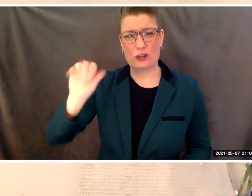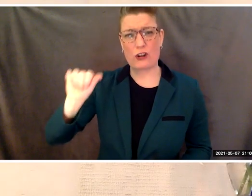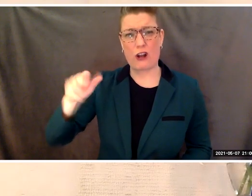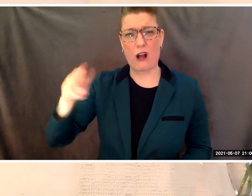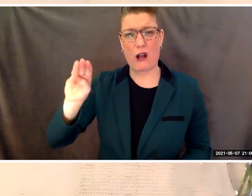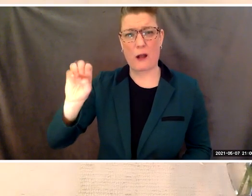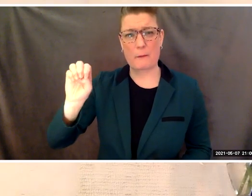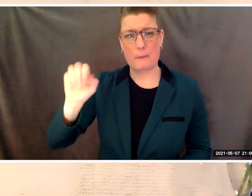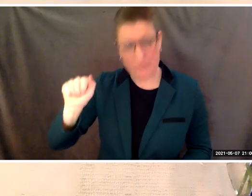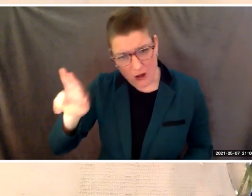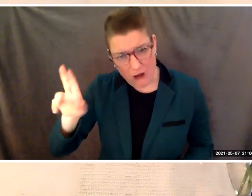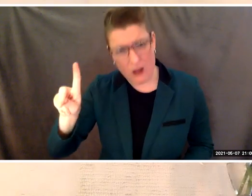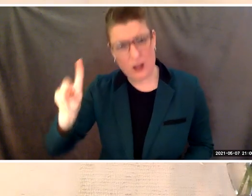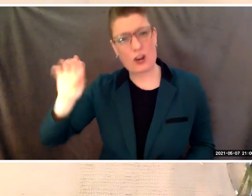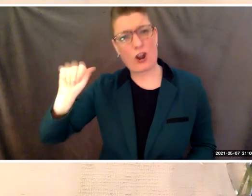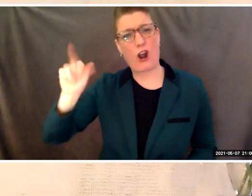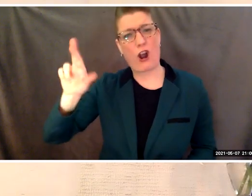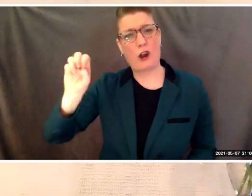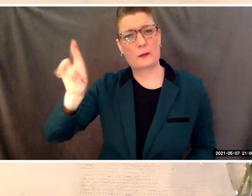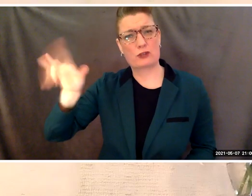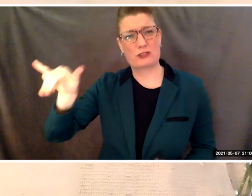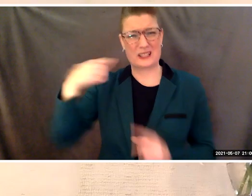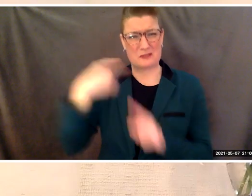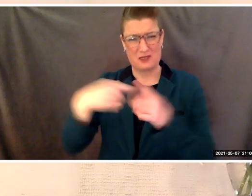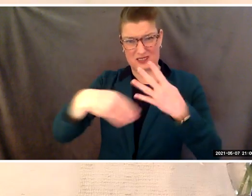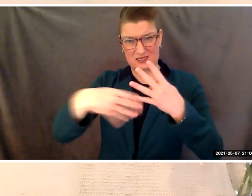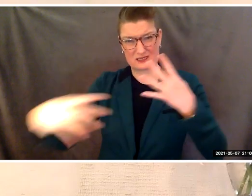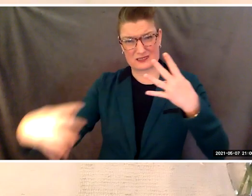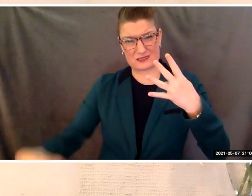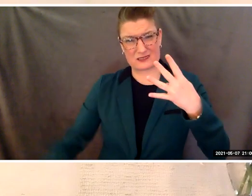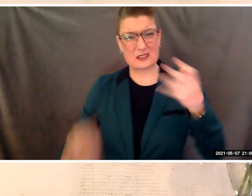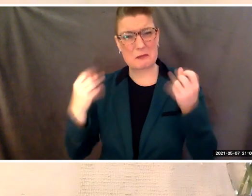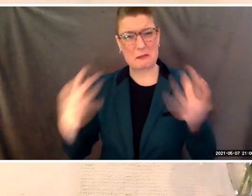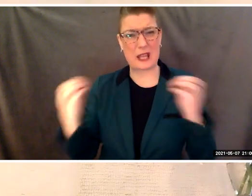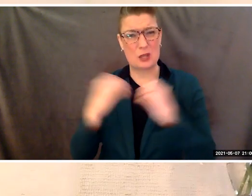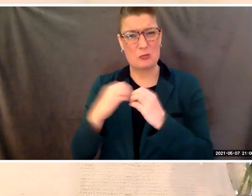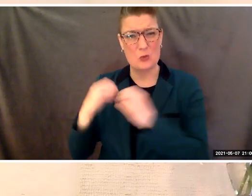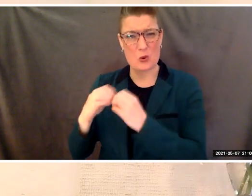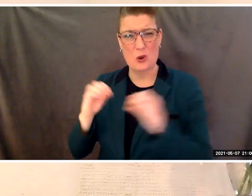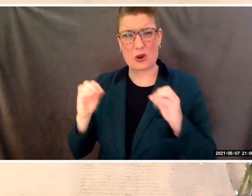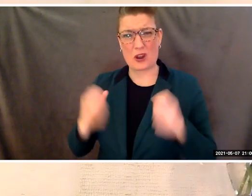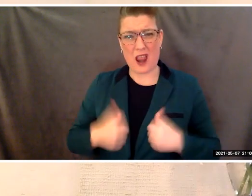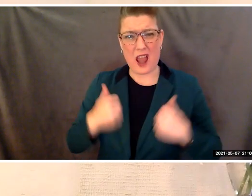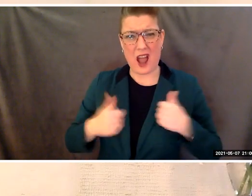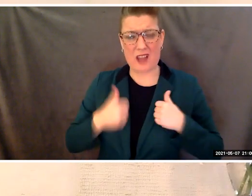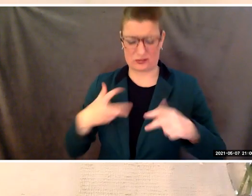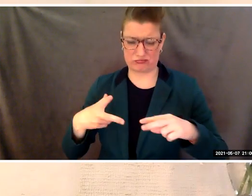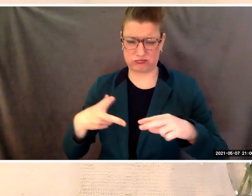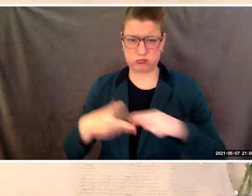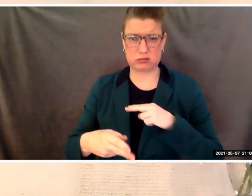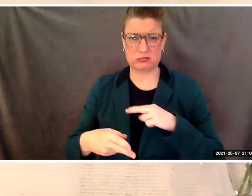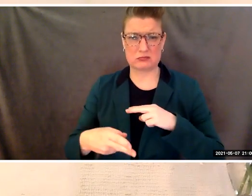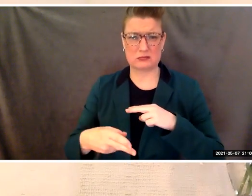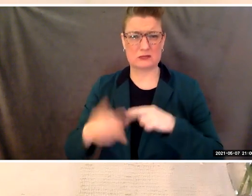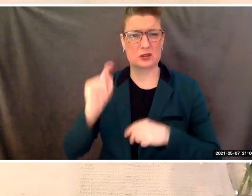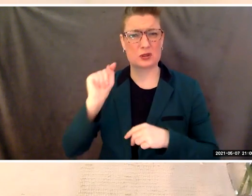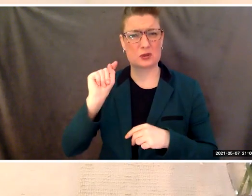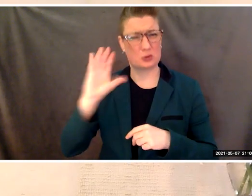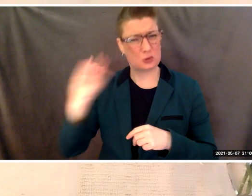and so many more lives that have tragically come to an end way too soon.